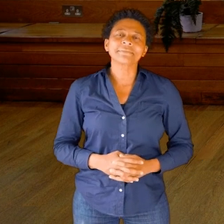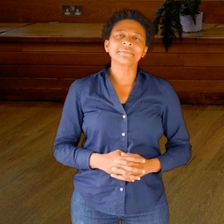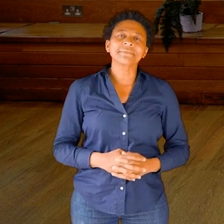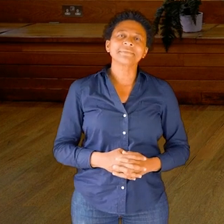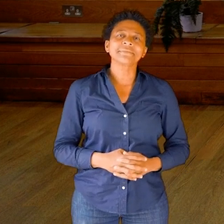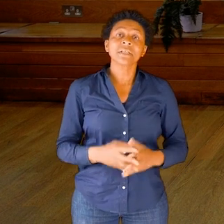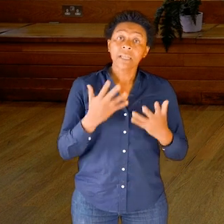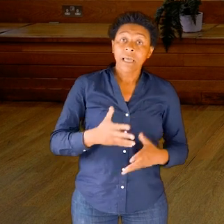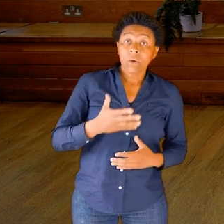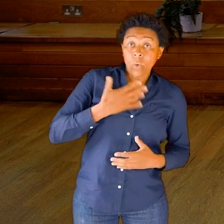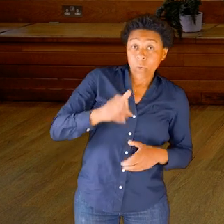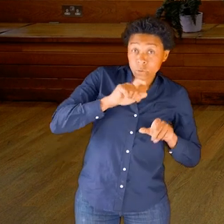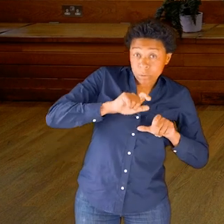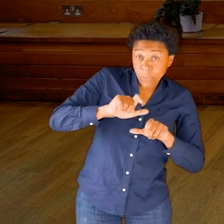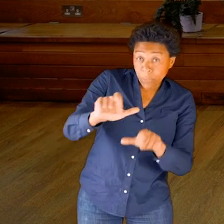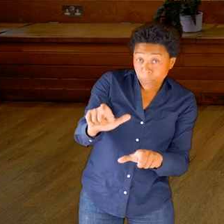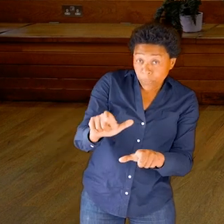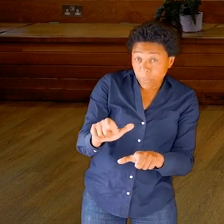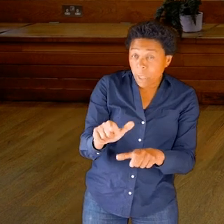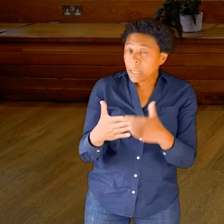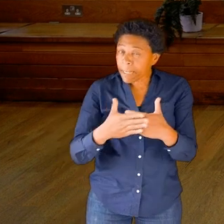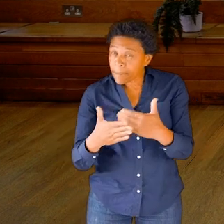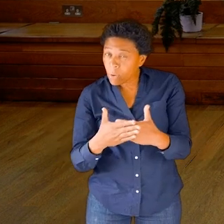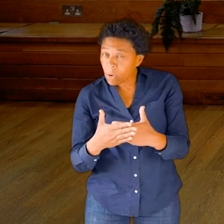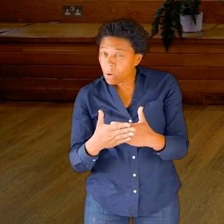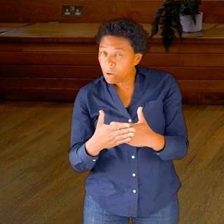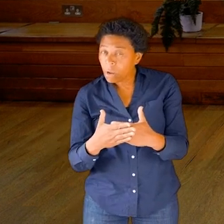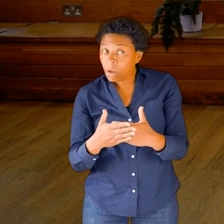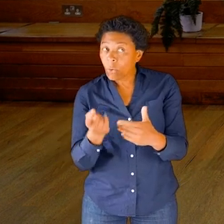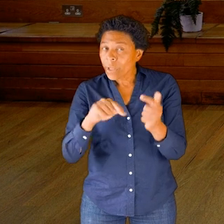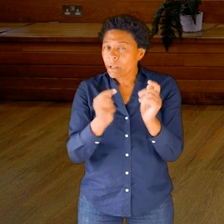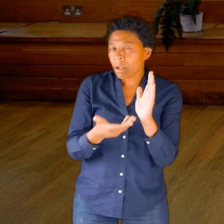We’re going to continue for a little longer, and in a moment we’ll introduce some music.